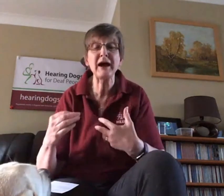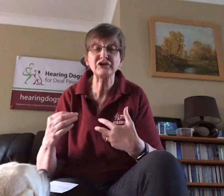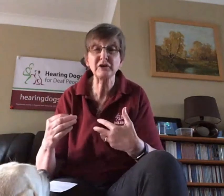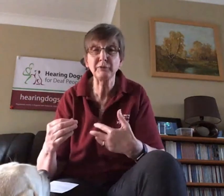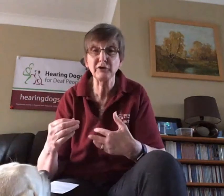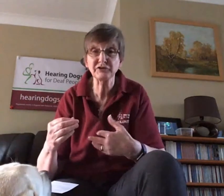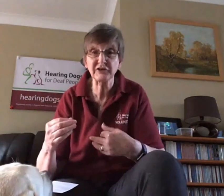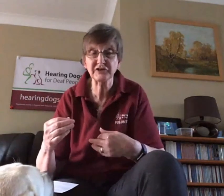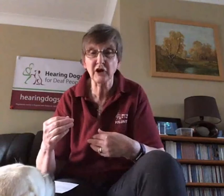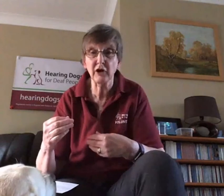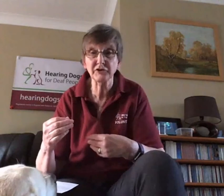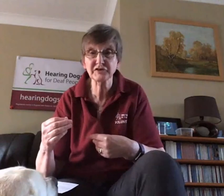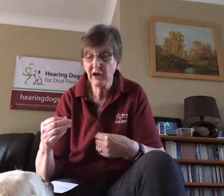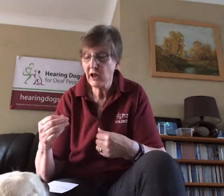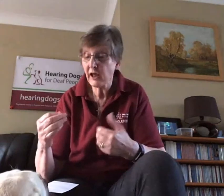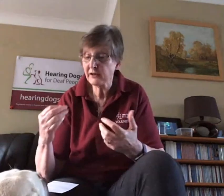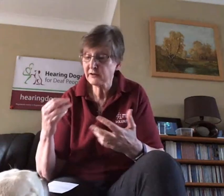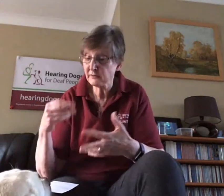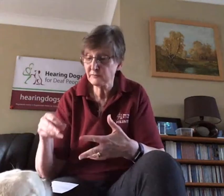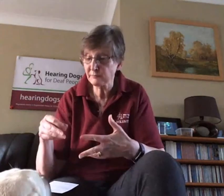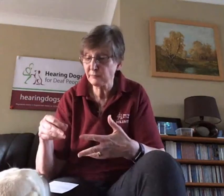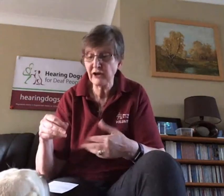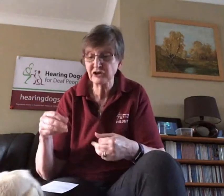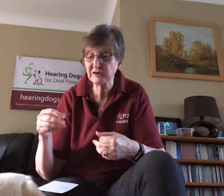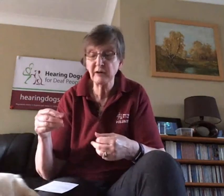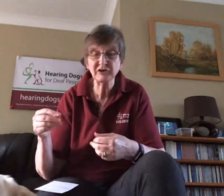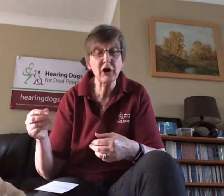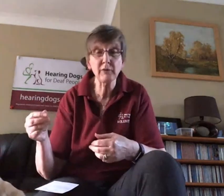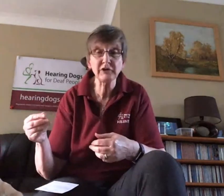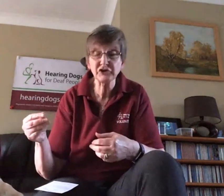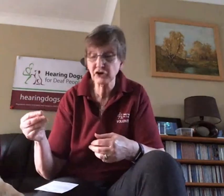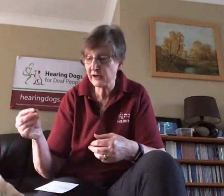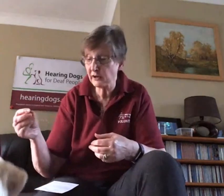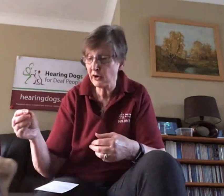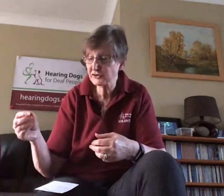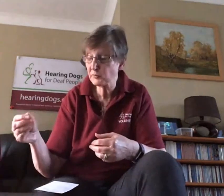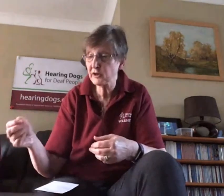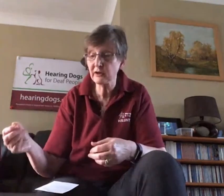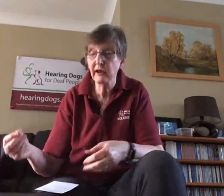matching process starts, and he actually spent some time with this trainer last week actually